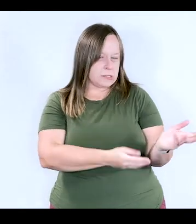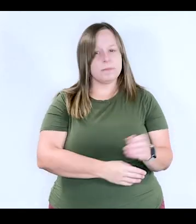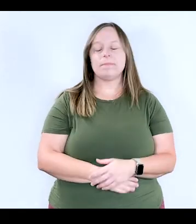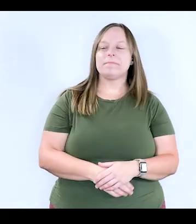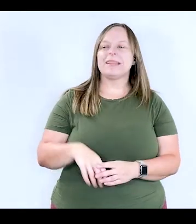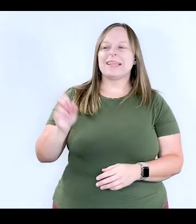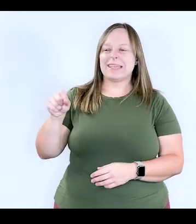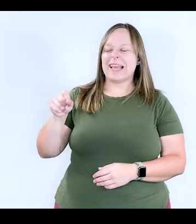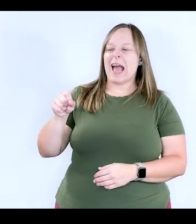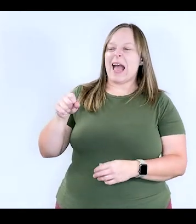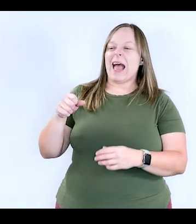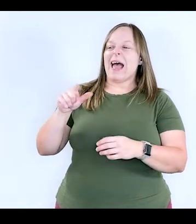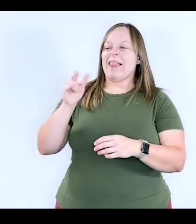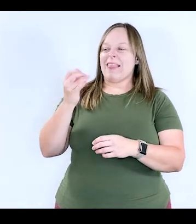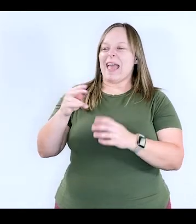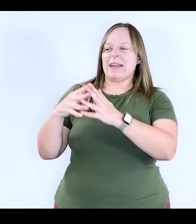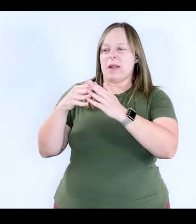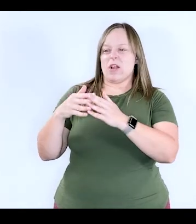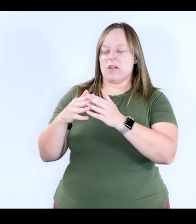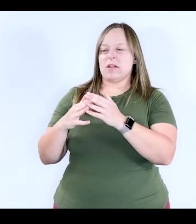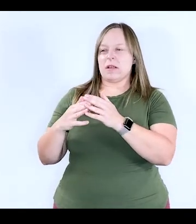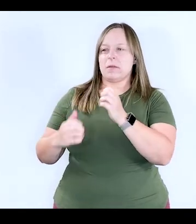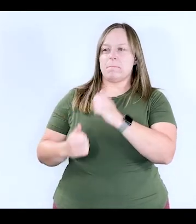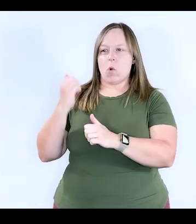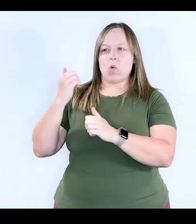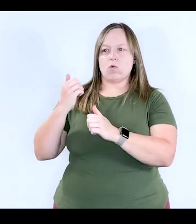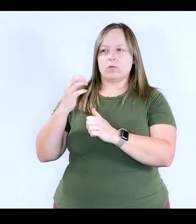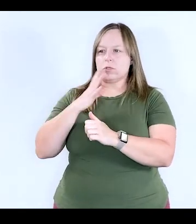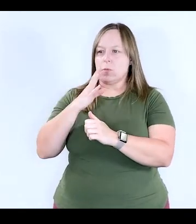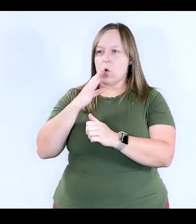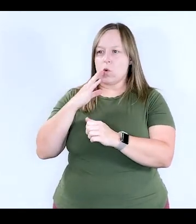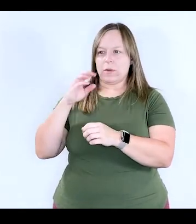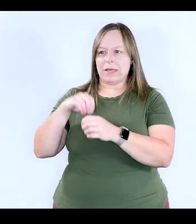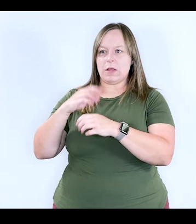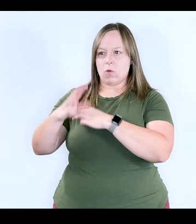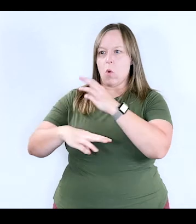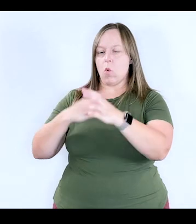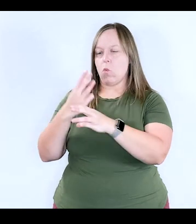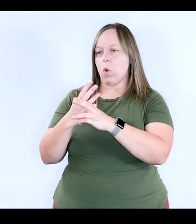Yeah. The Latin American Spanish is one of the most spoken in the whole world